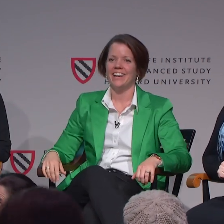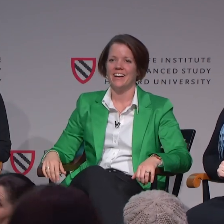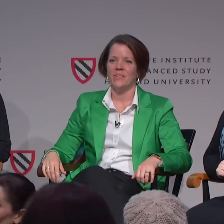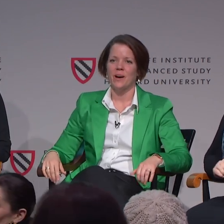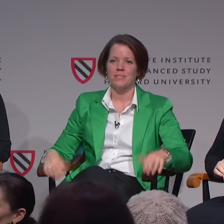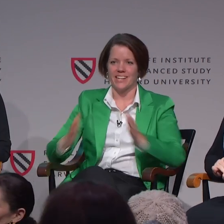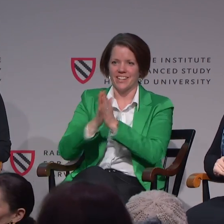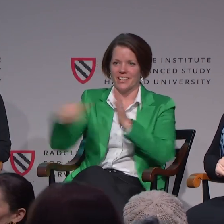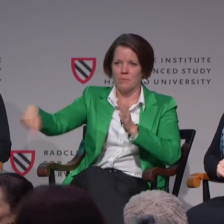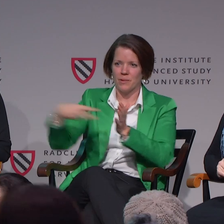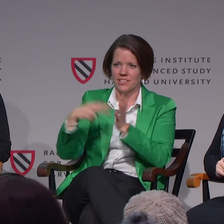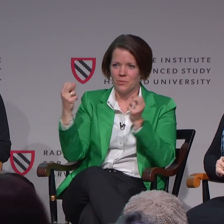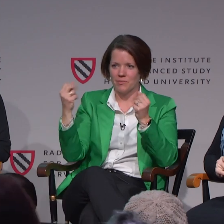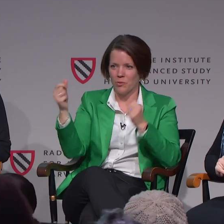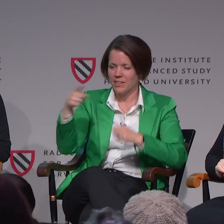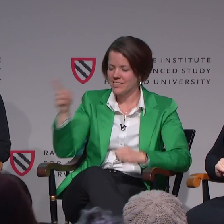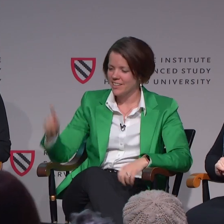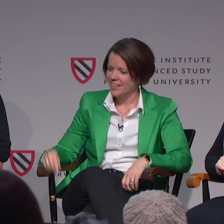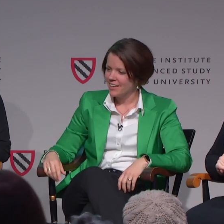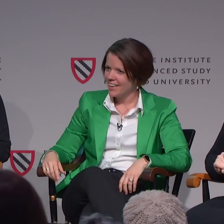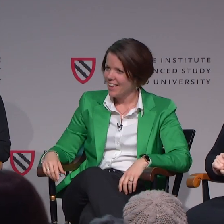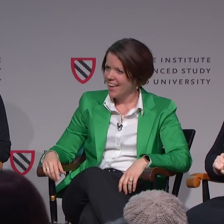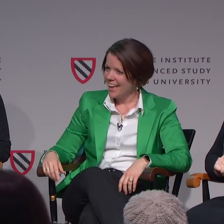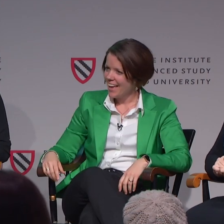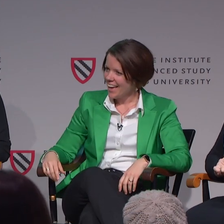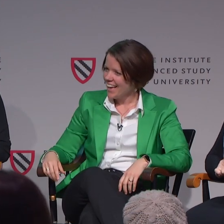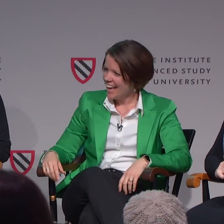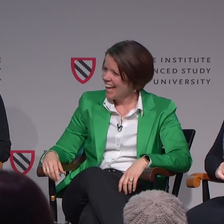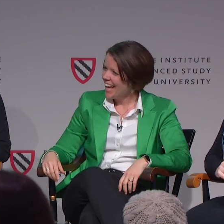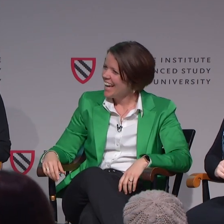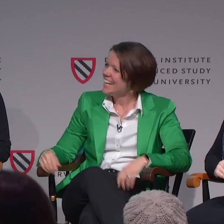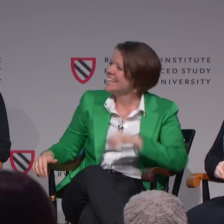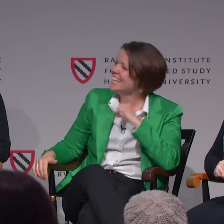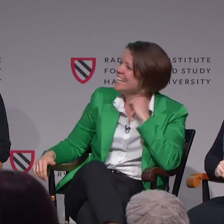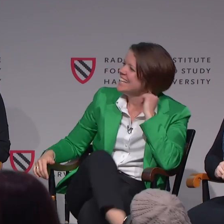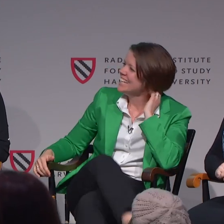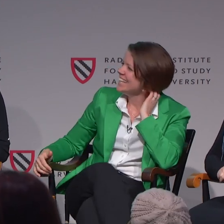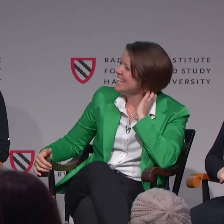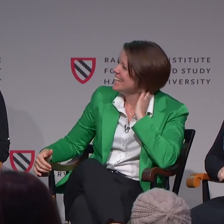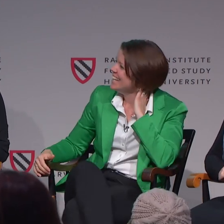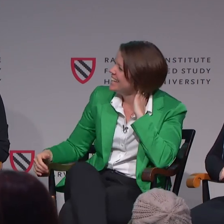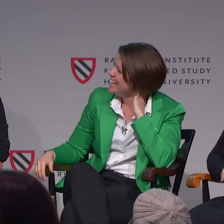Oh I'm just asking you to come up here so everyone can see. Hi guys.